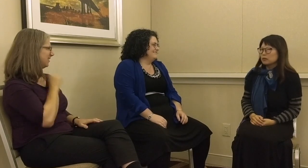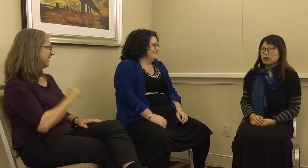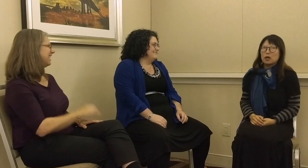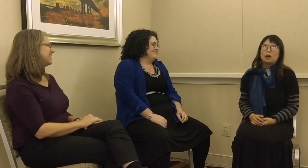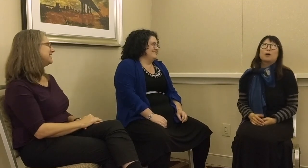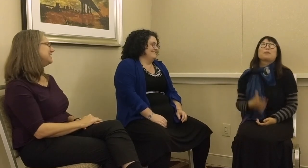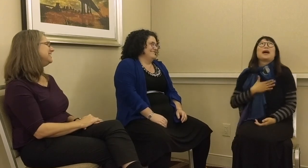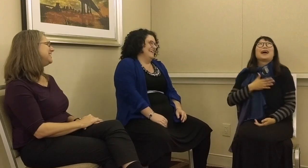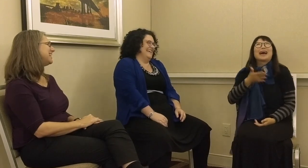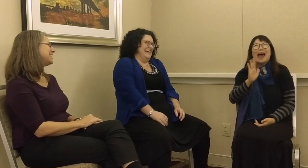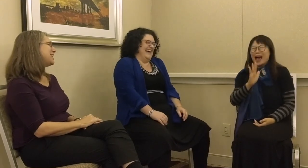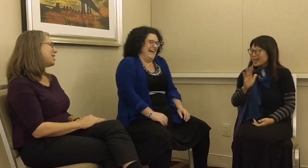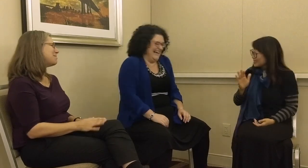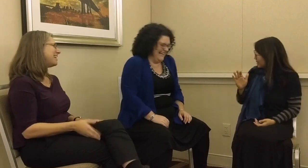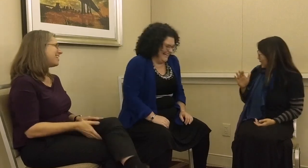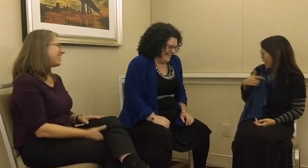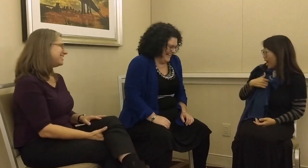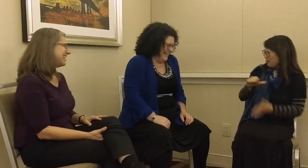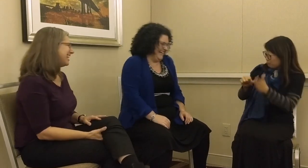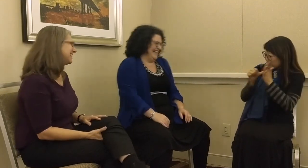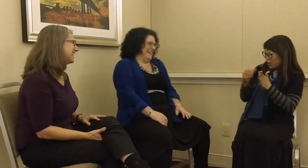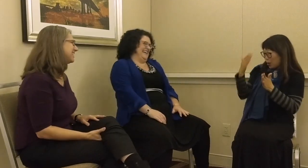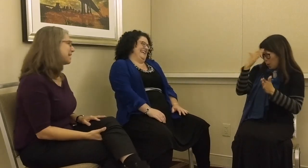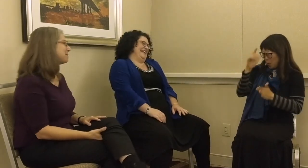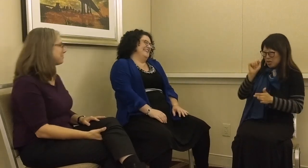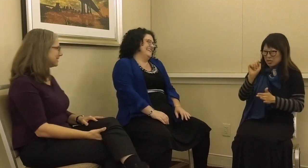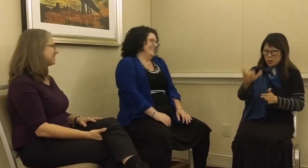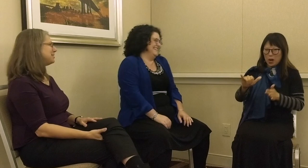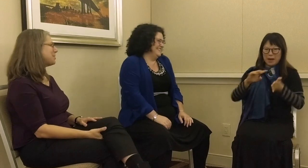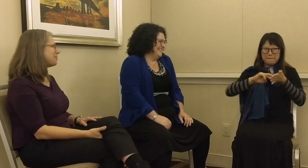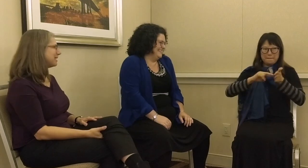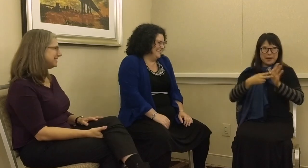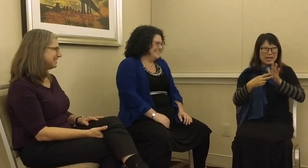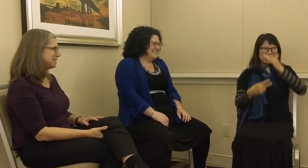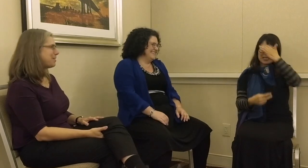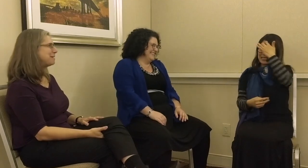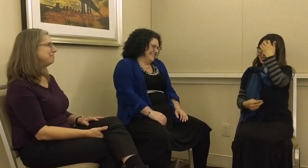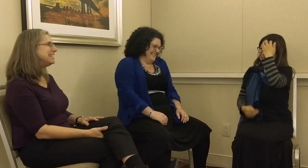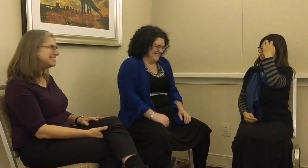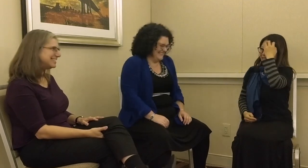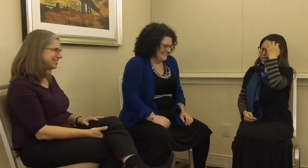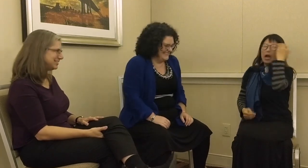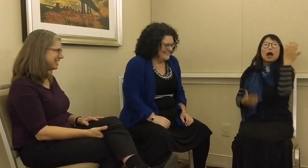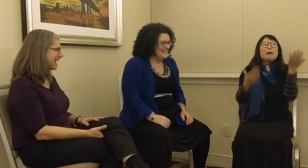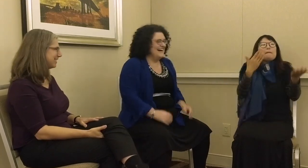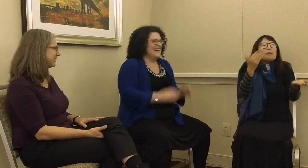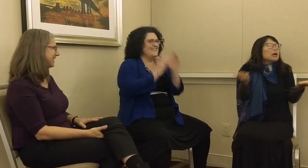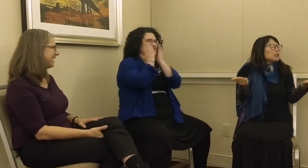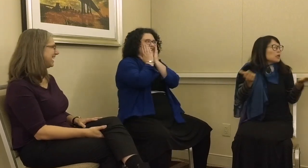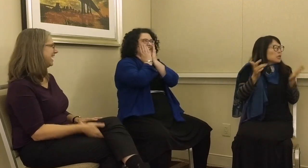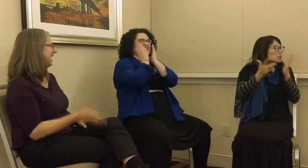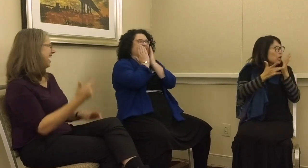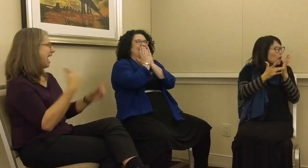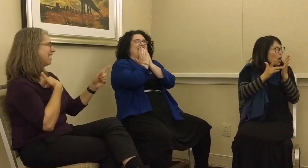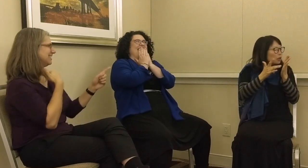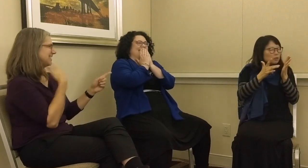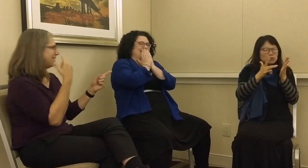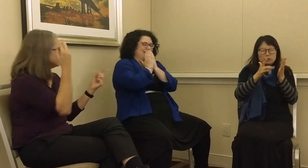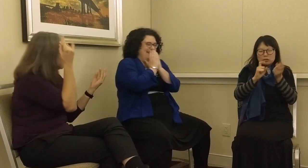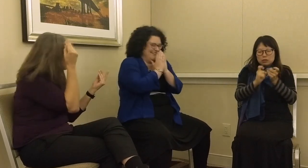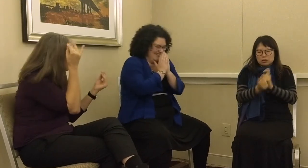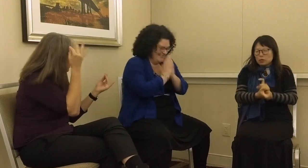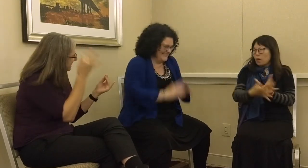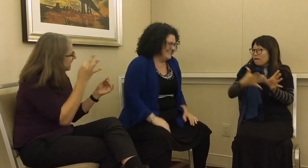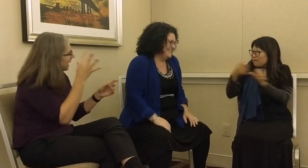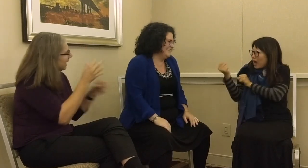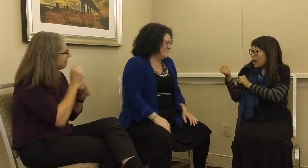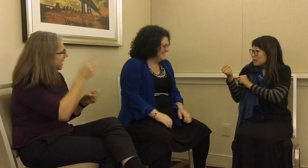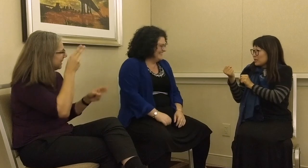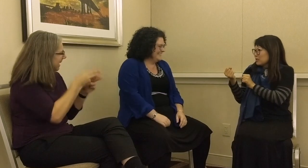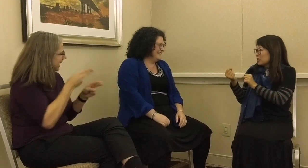“TTY” means and used it effortlessly. G: I was like, wait, did I get that acronym